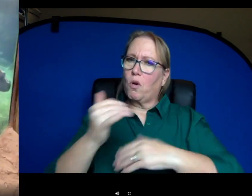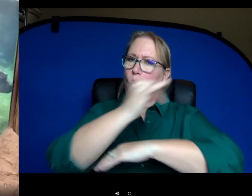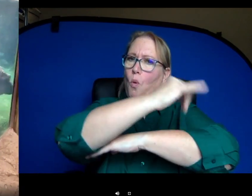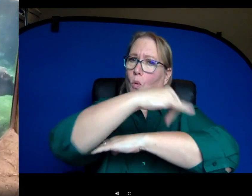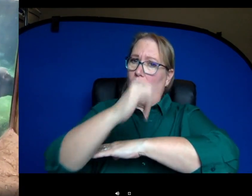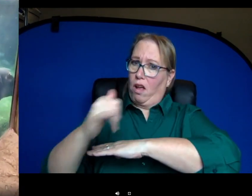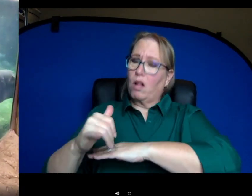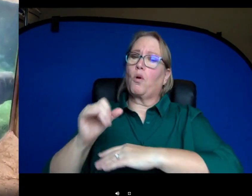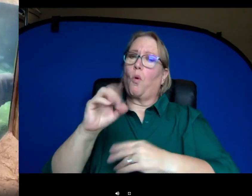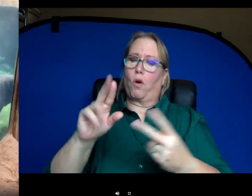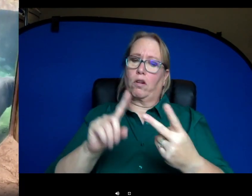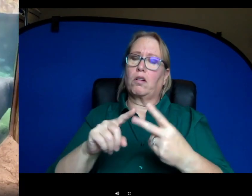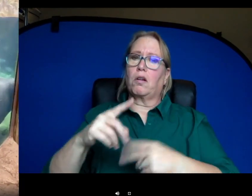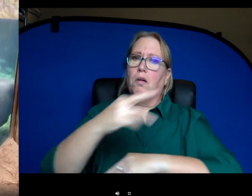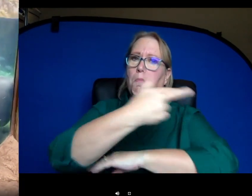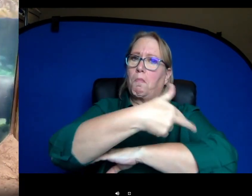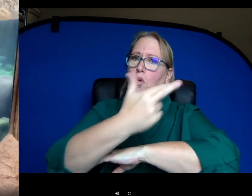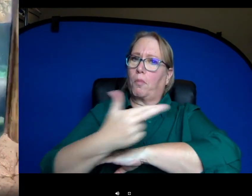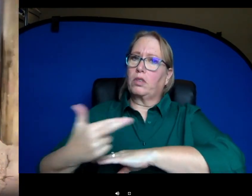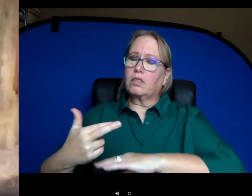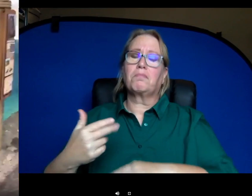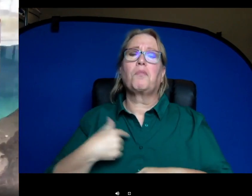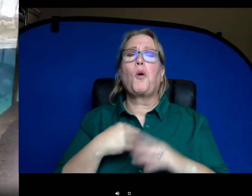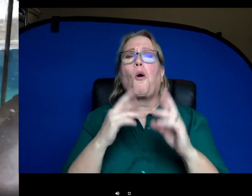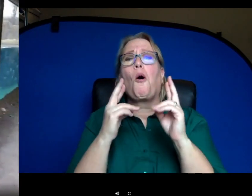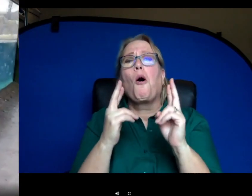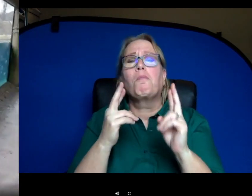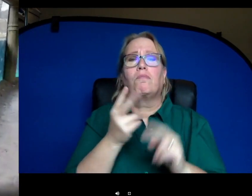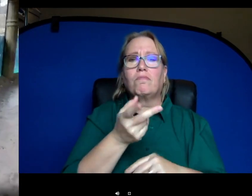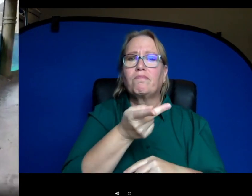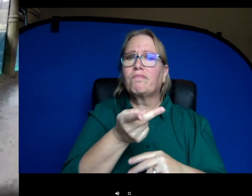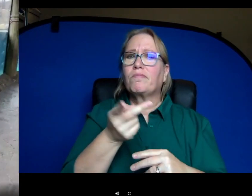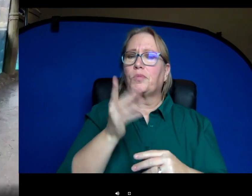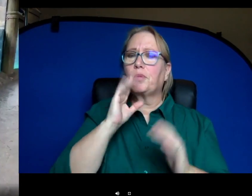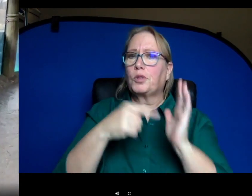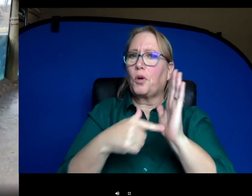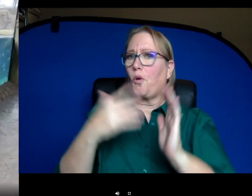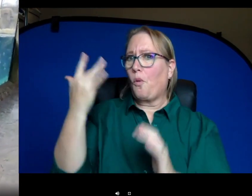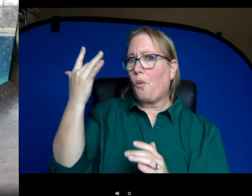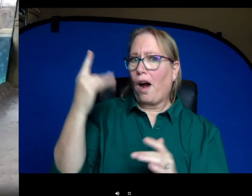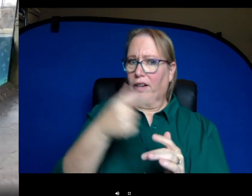porpoise and I'm really hoping one of these two will show you why um it's obvious